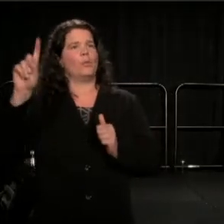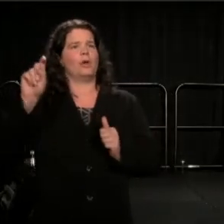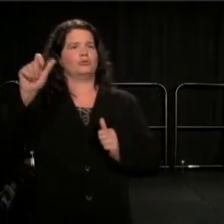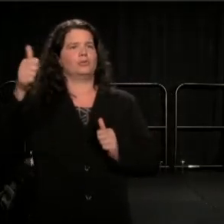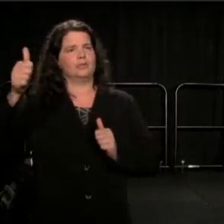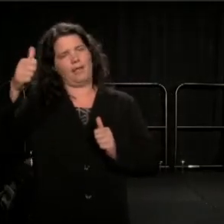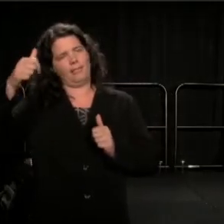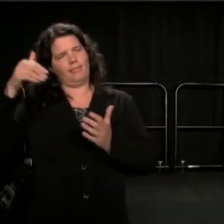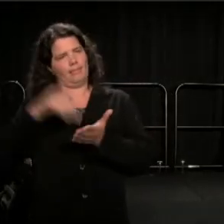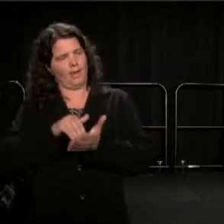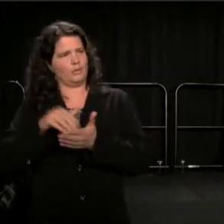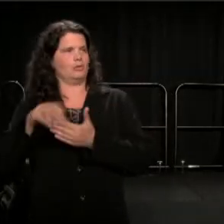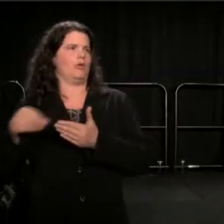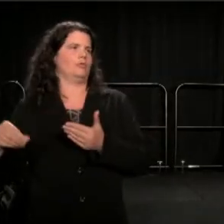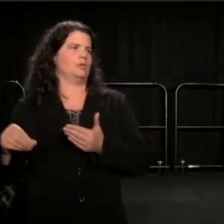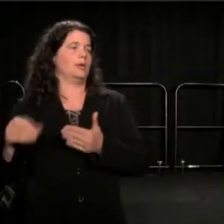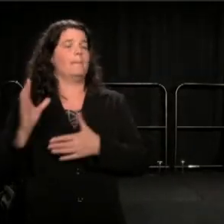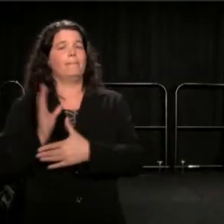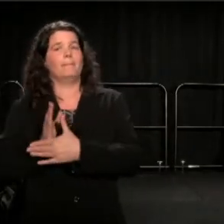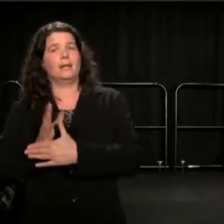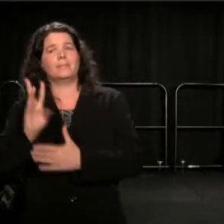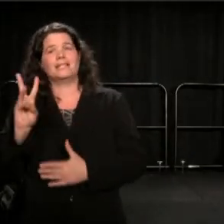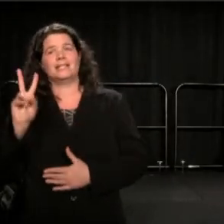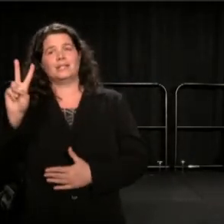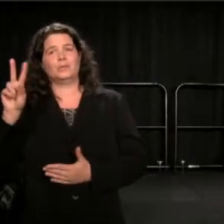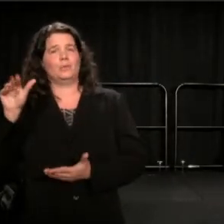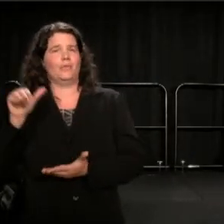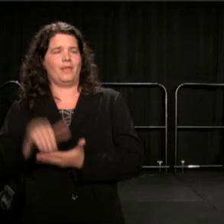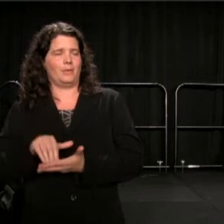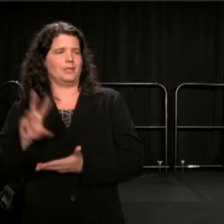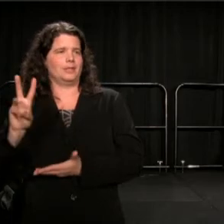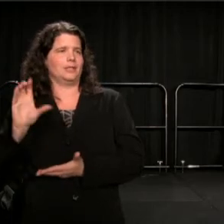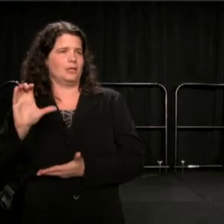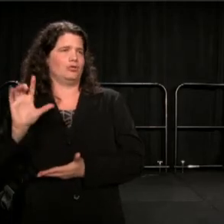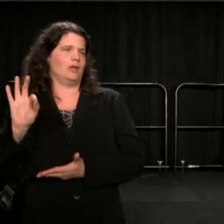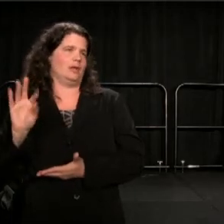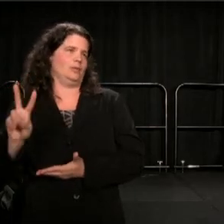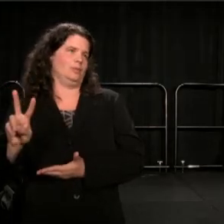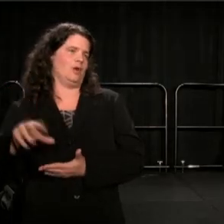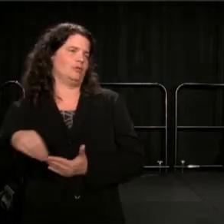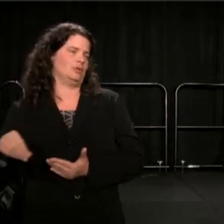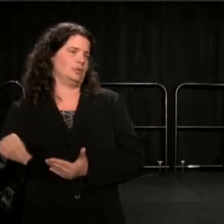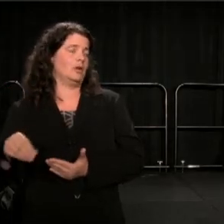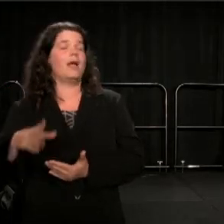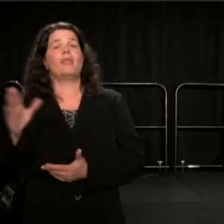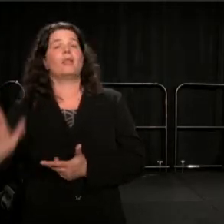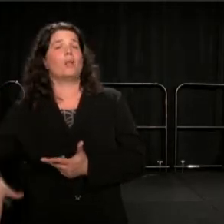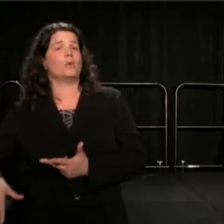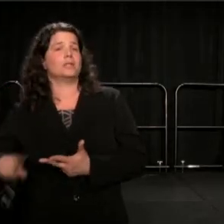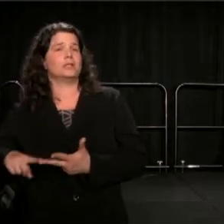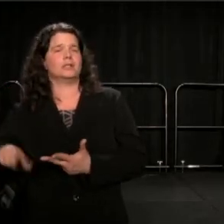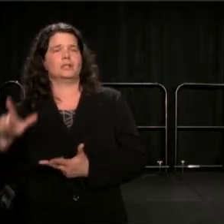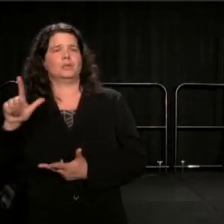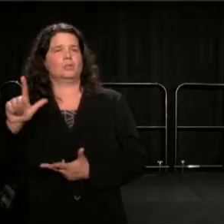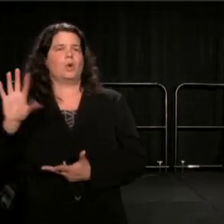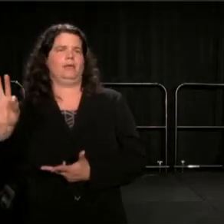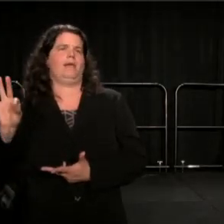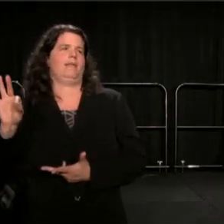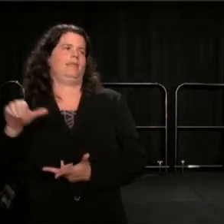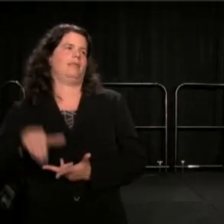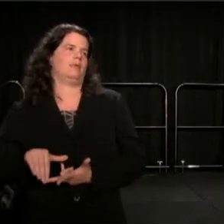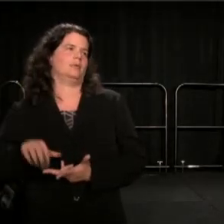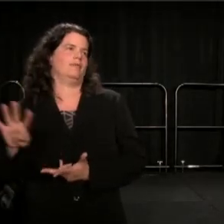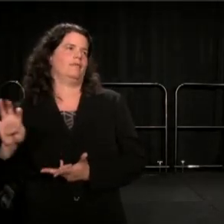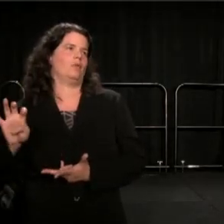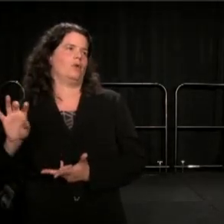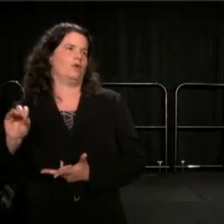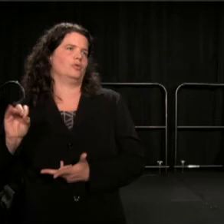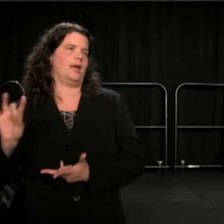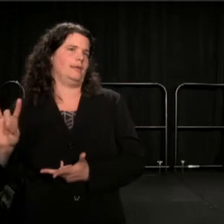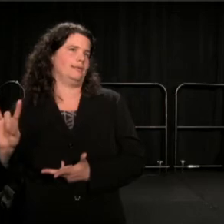The median is $62,692, and the lowest is $29,408.